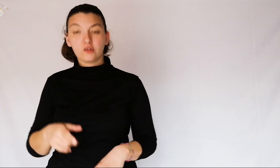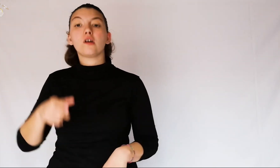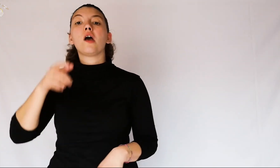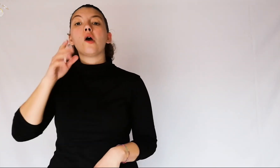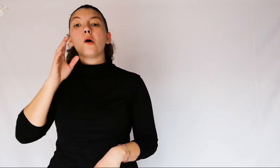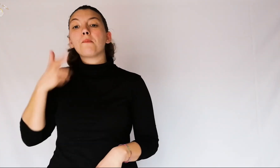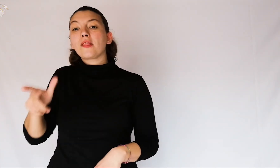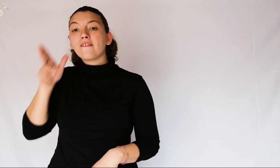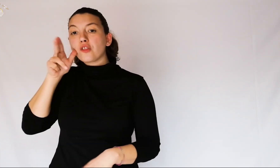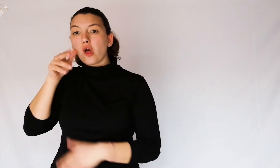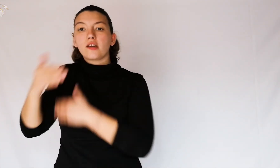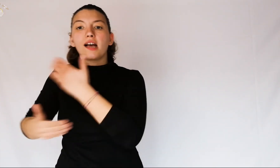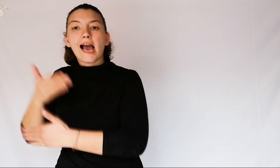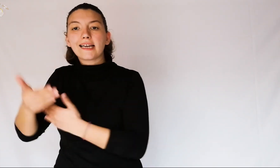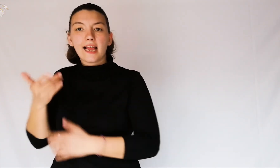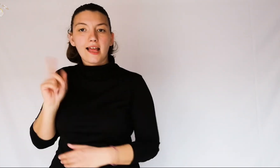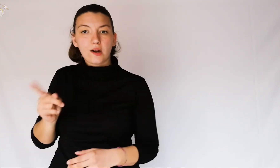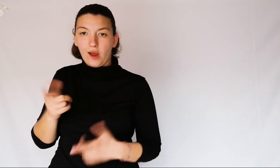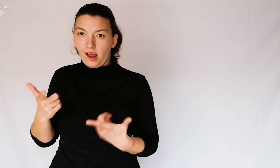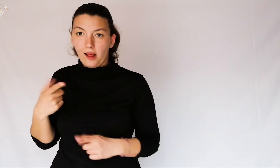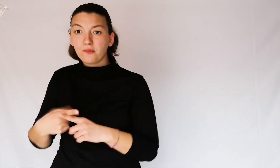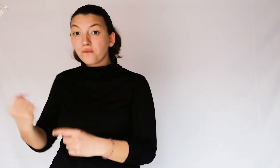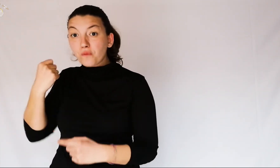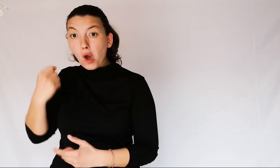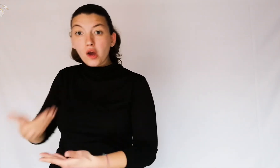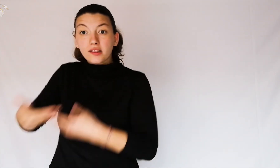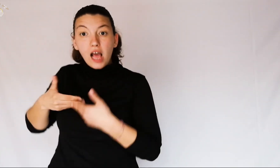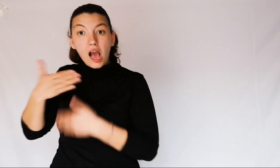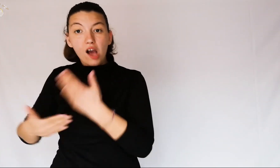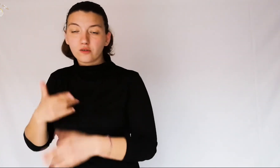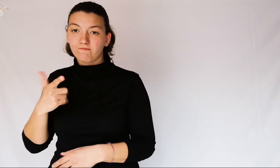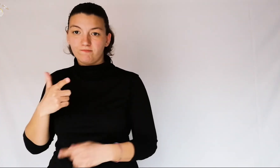because the woman cannot make a career, she is not strong and is not useful,